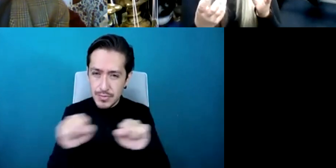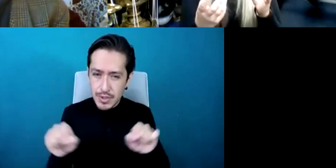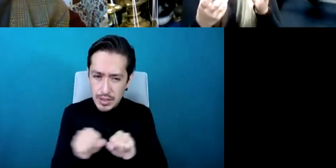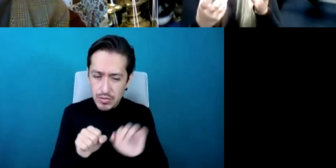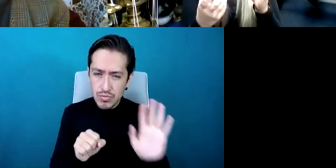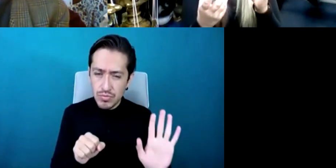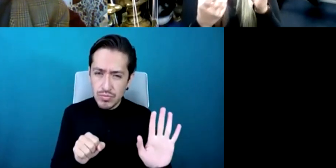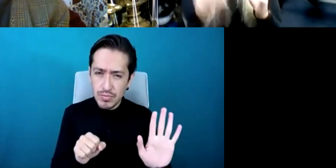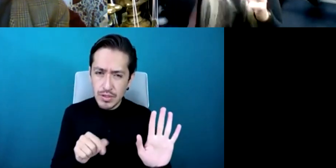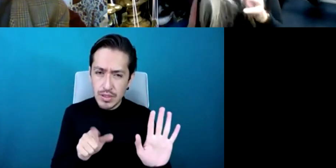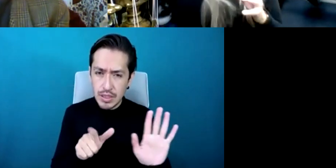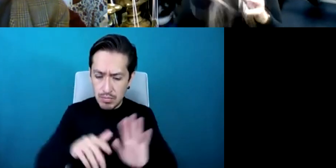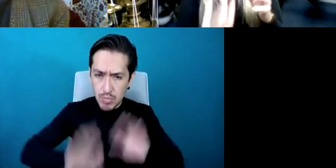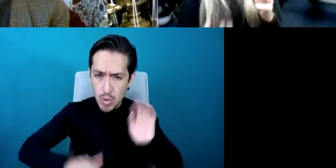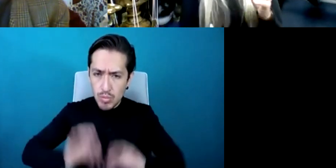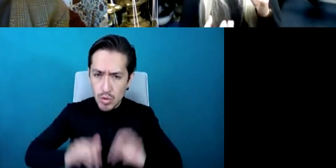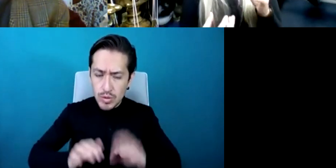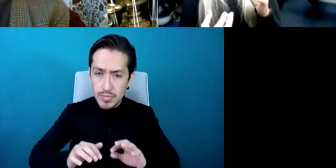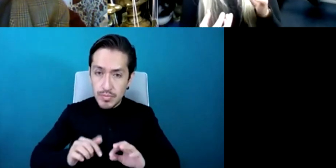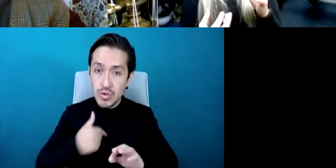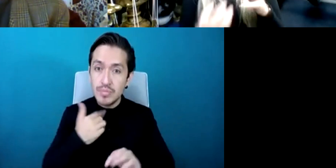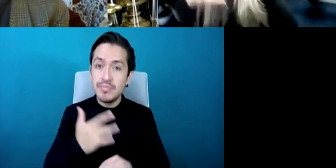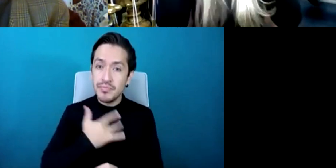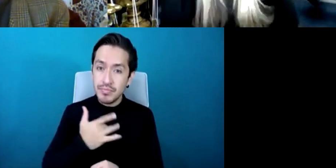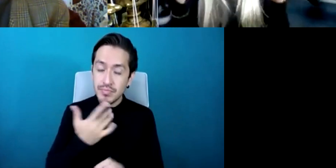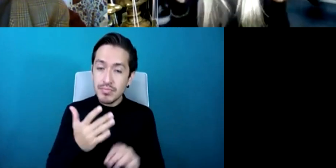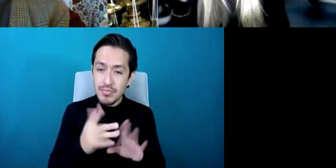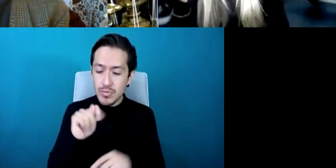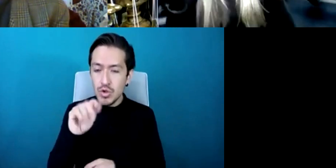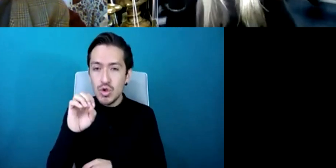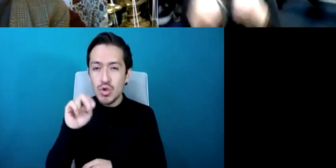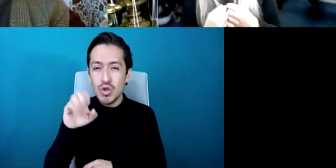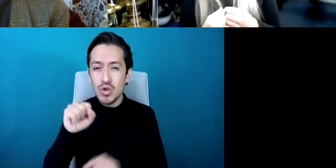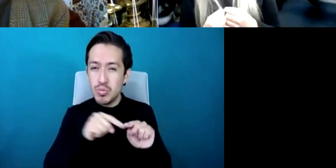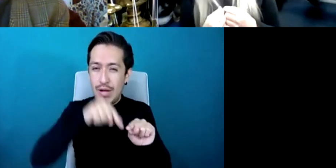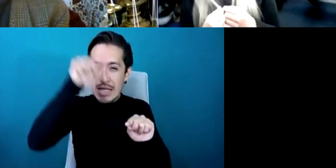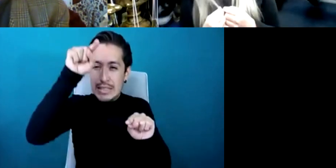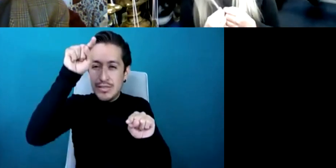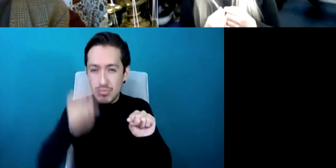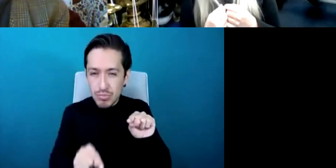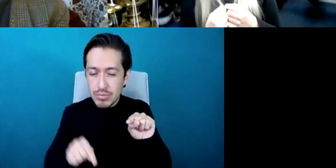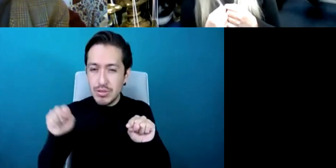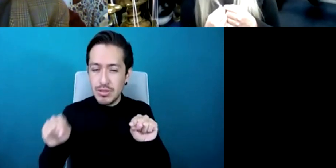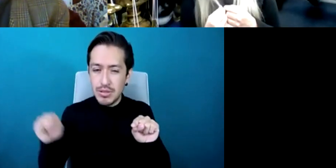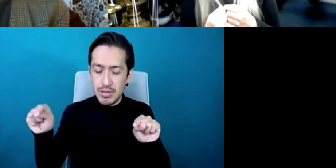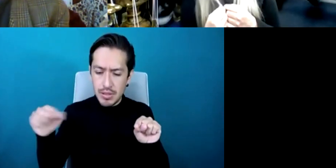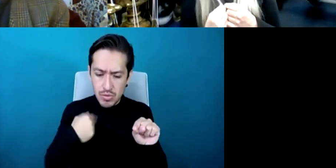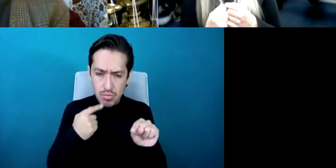of realizing that our body actually is like a huge ear it's like a resonating chamber it really is